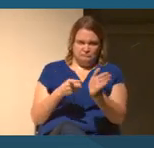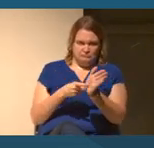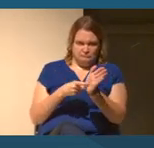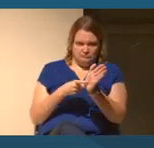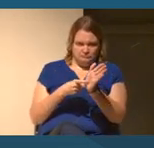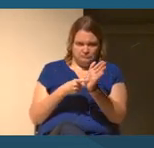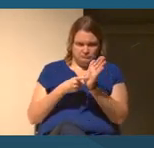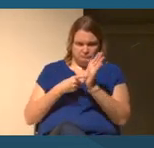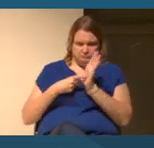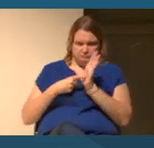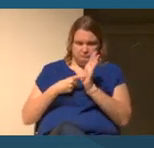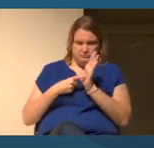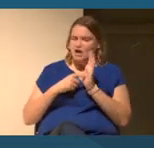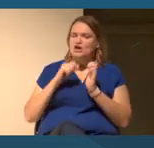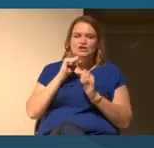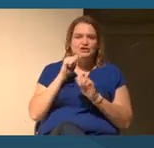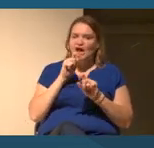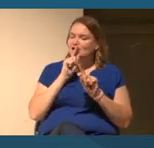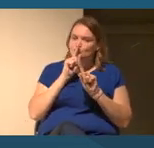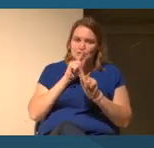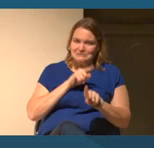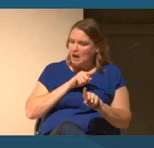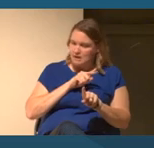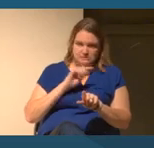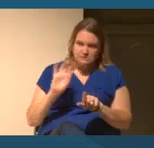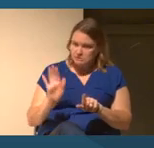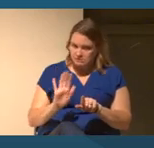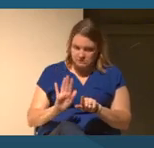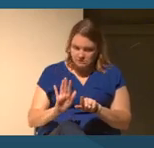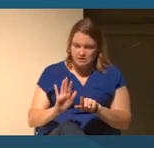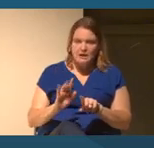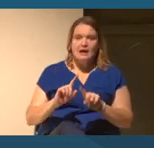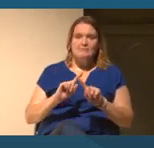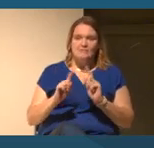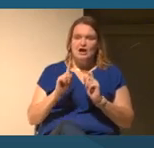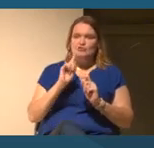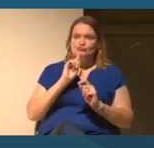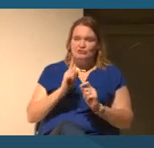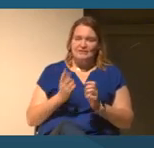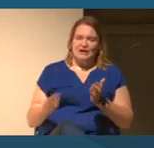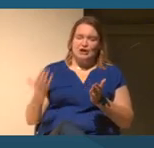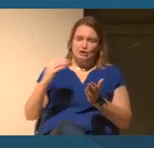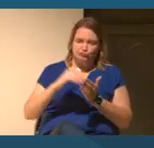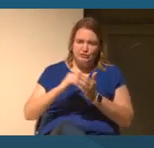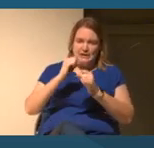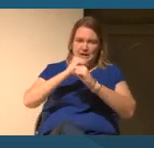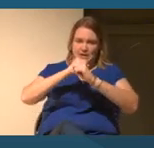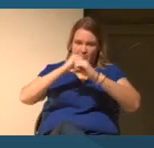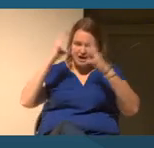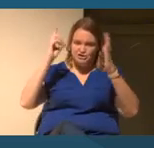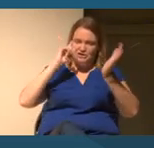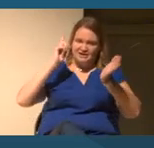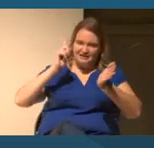a response per se, but to really reimagine and investigate for us at Smithsonian with